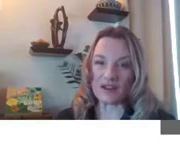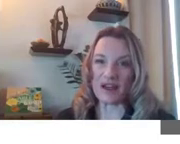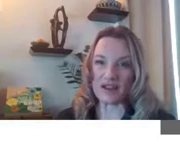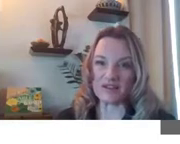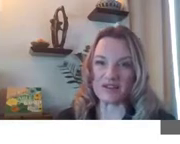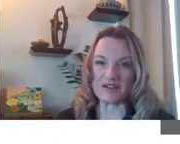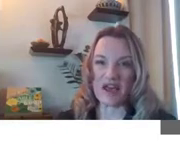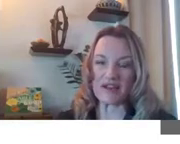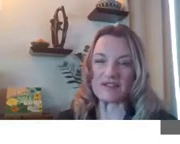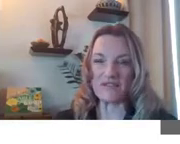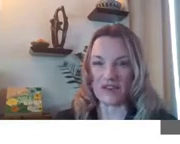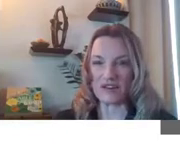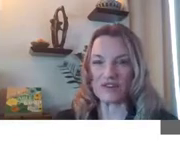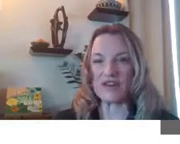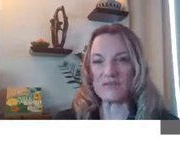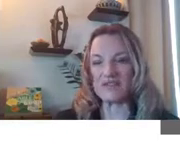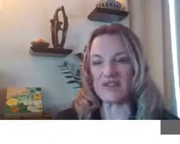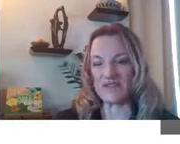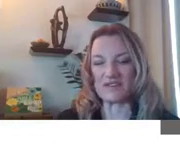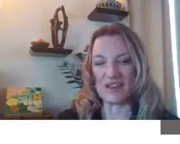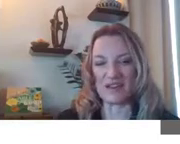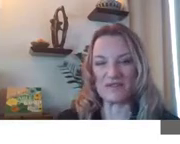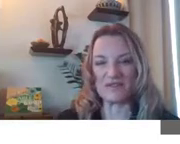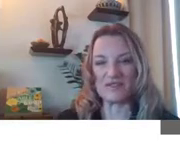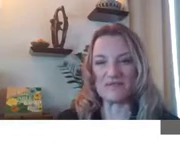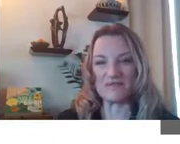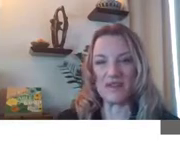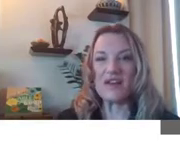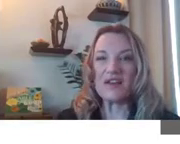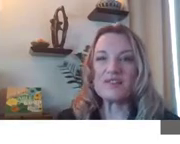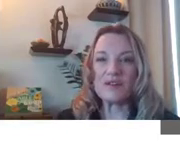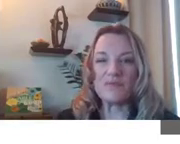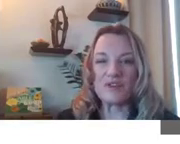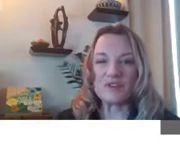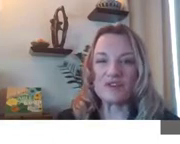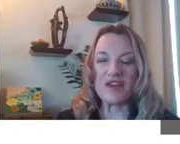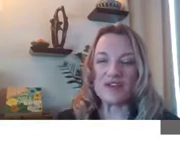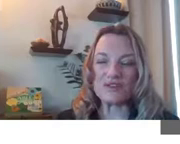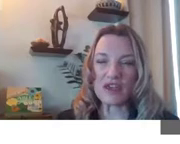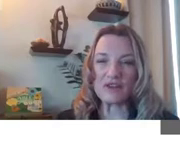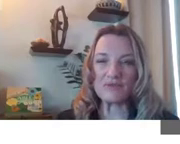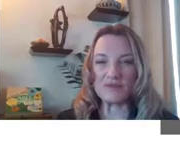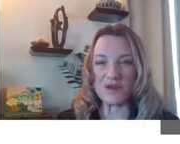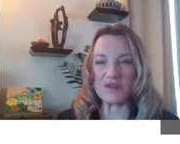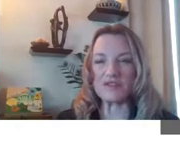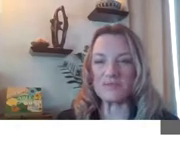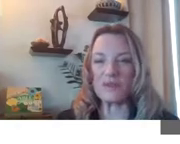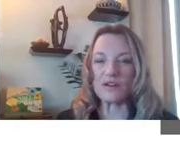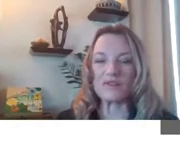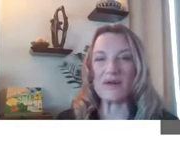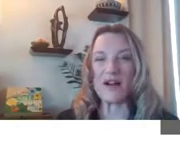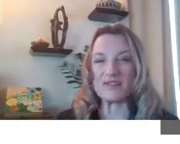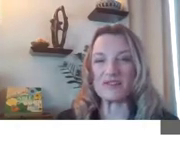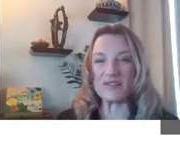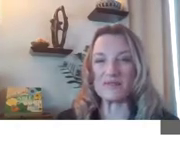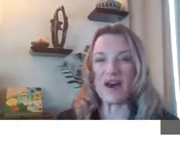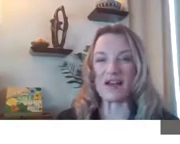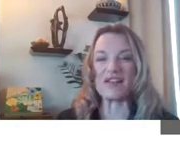guidance on tax-advantaged ABLE savings accounts. It's our mission to educate, promote, and support the positive impact.